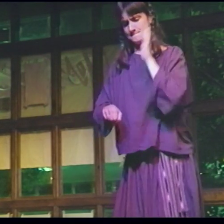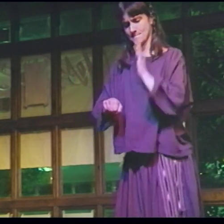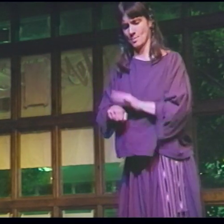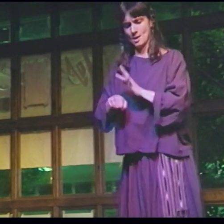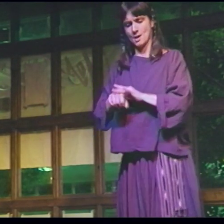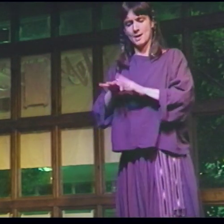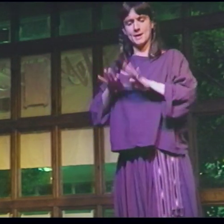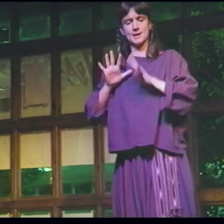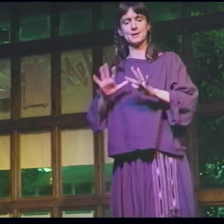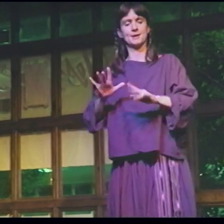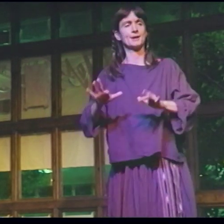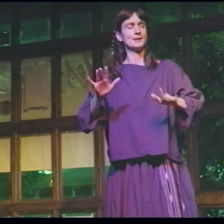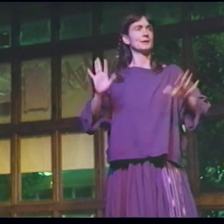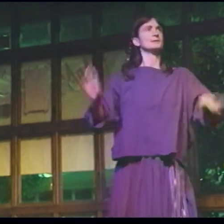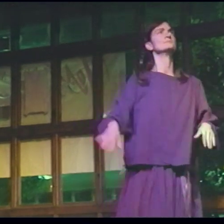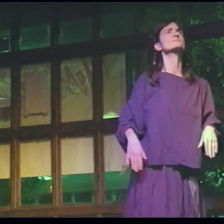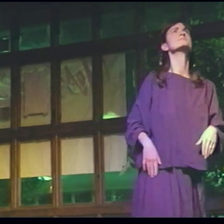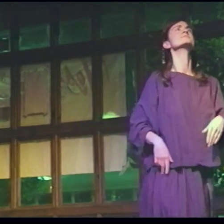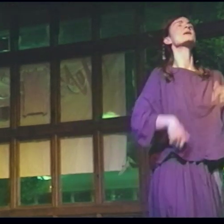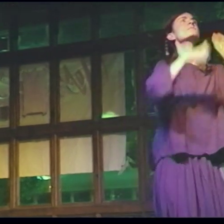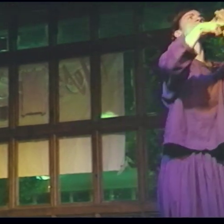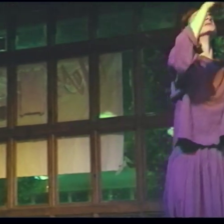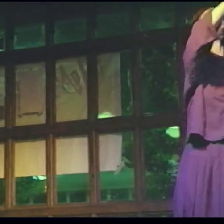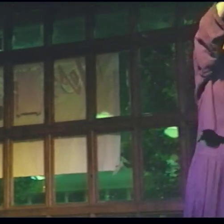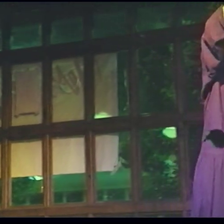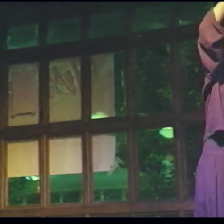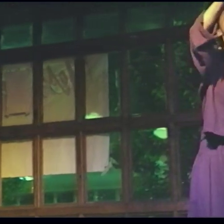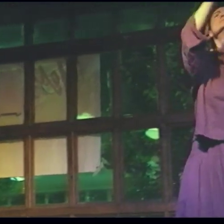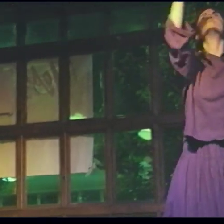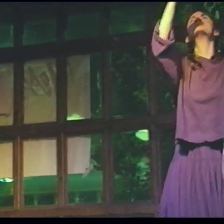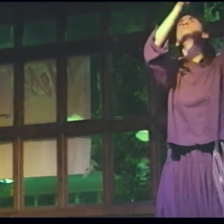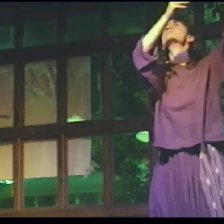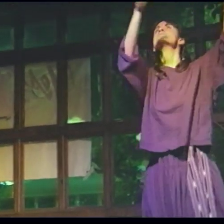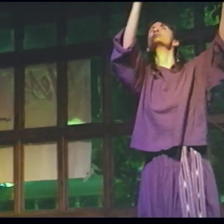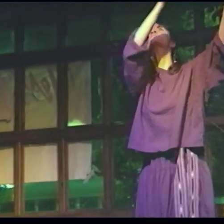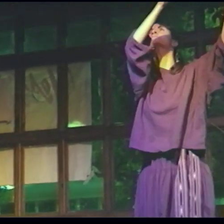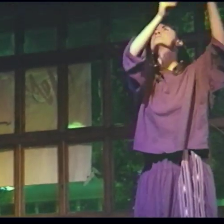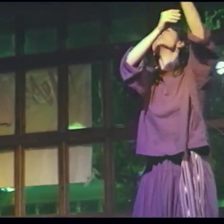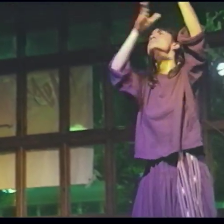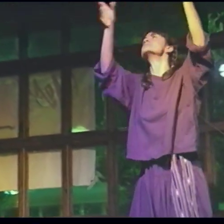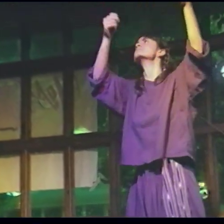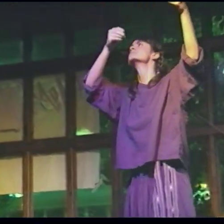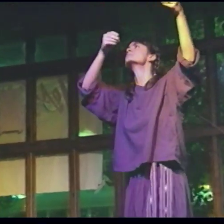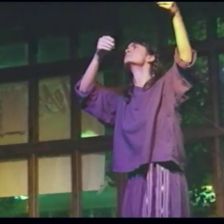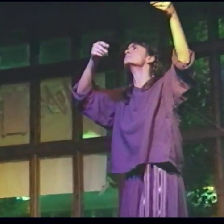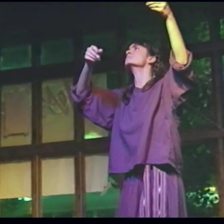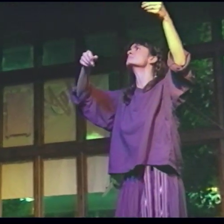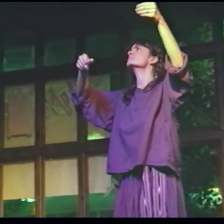No, I mustn't! - OK, on over to the magazine rack... Playgirl, Playboy